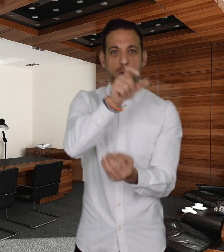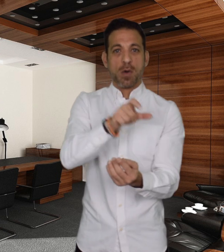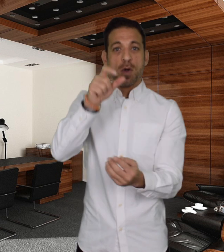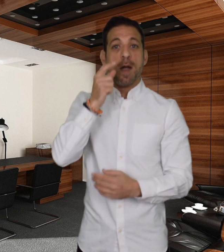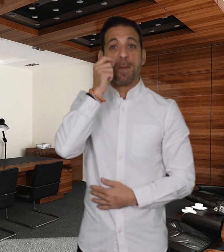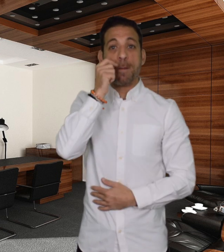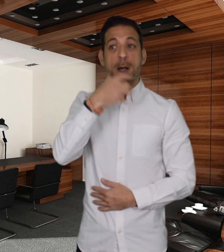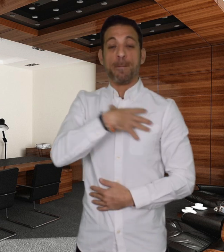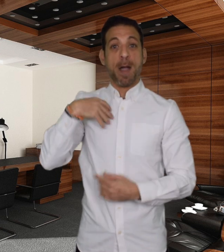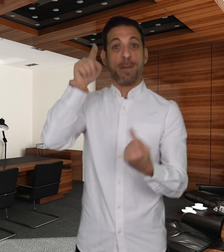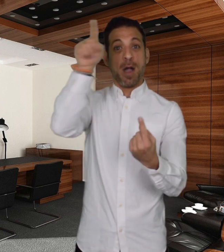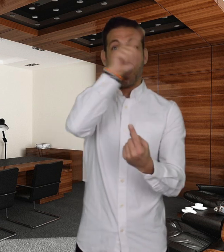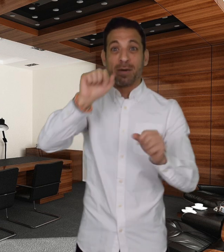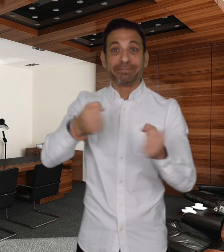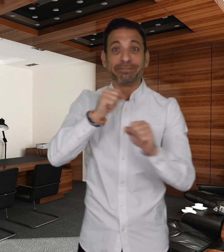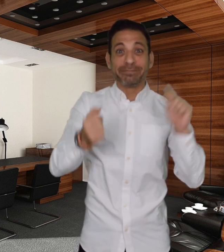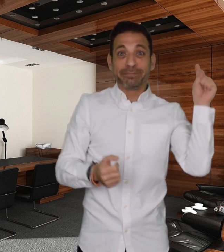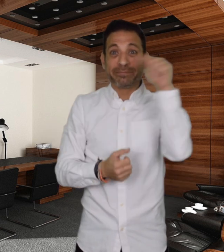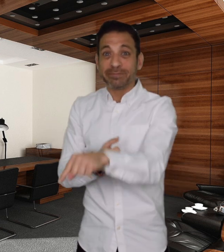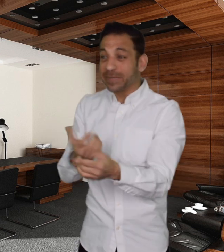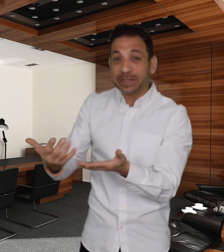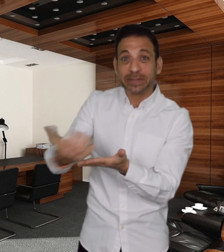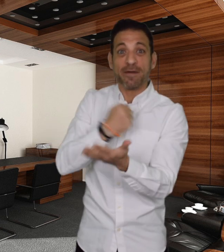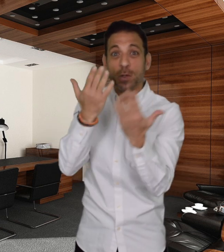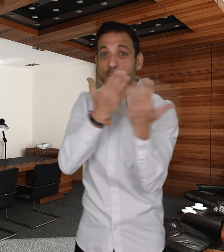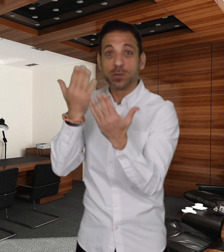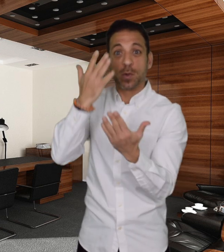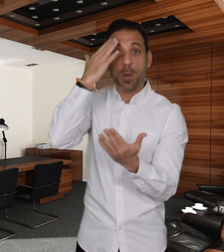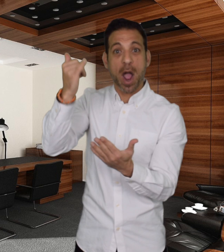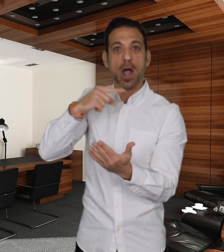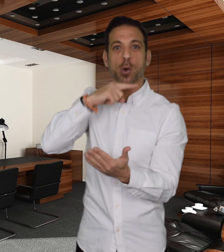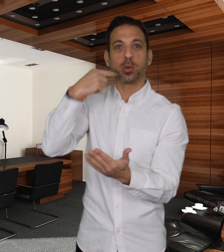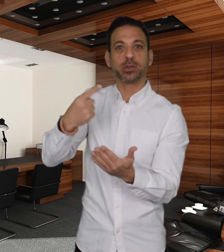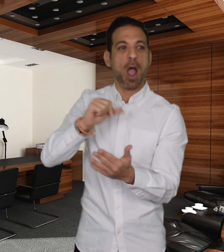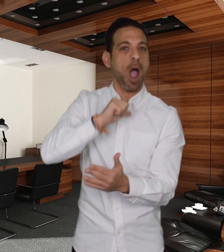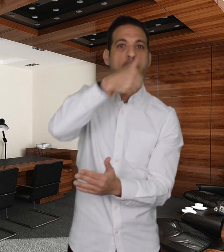save them from the school because they were trapped